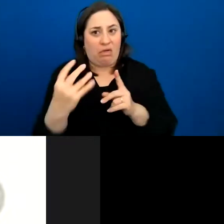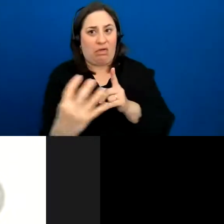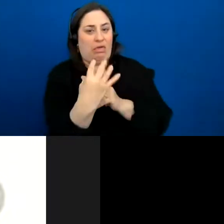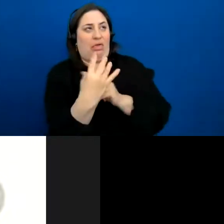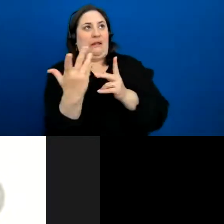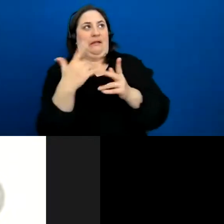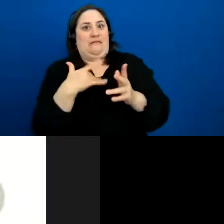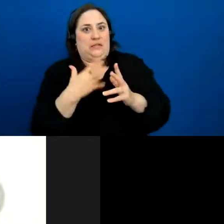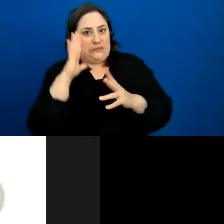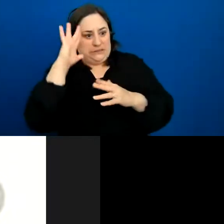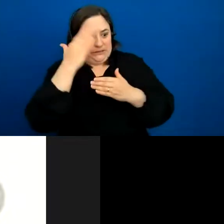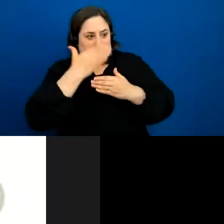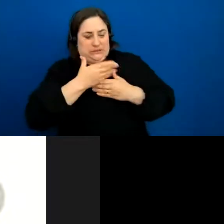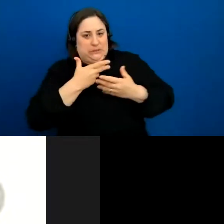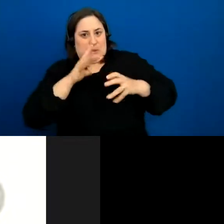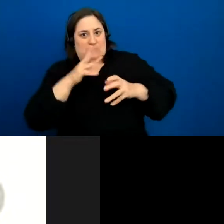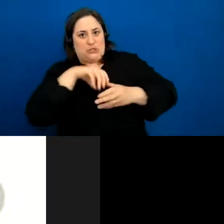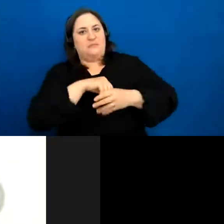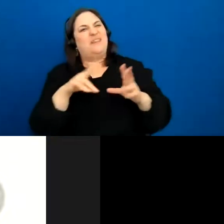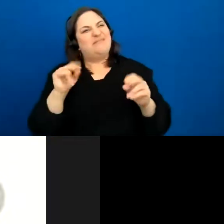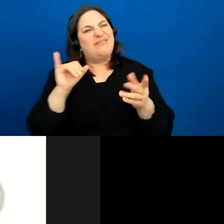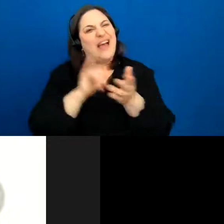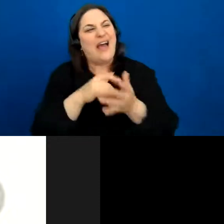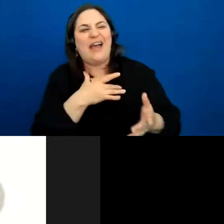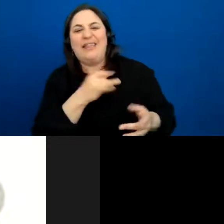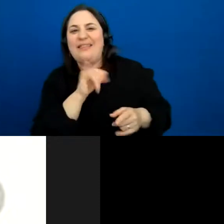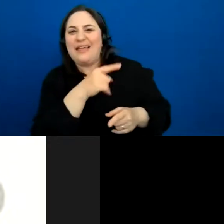down a little bit, that’s one I like to open up with because it’s very voluntary. You can